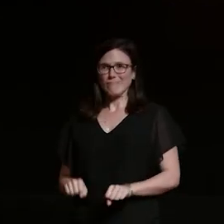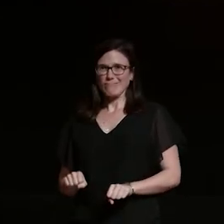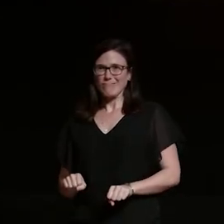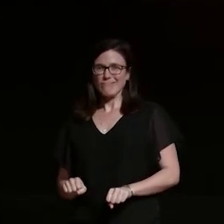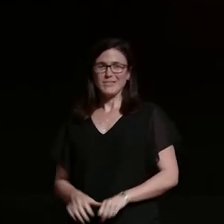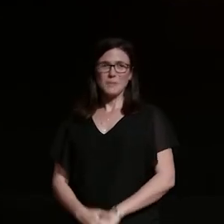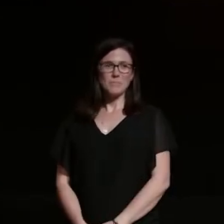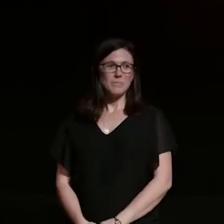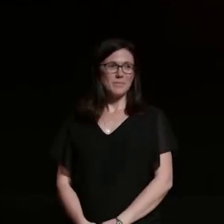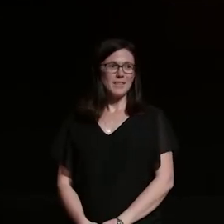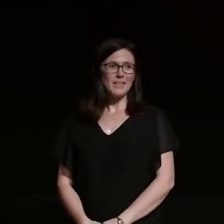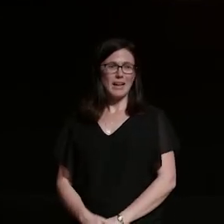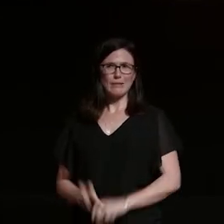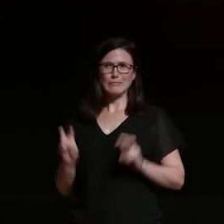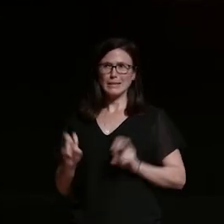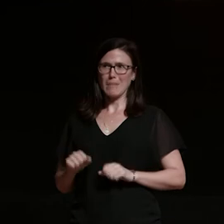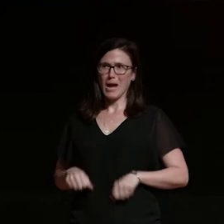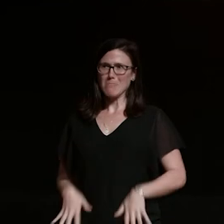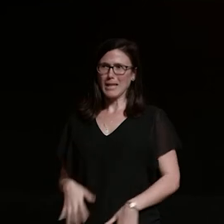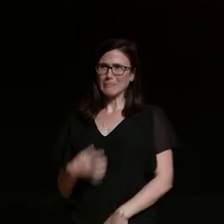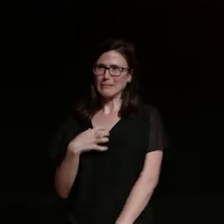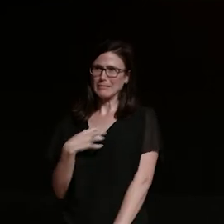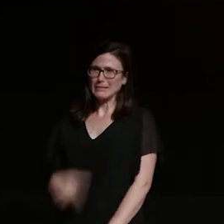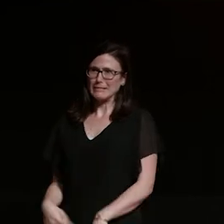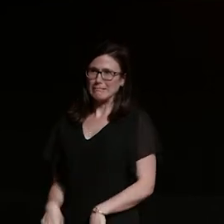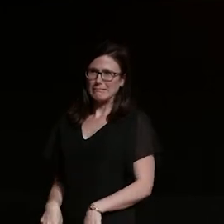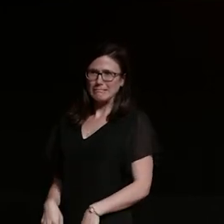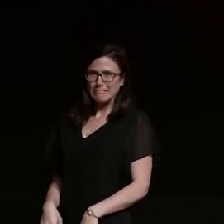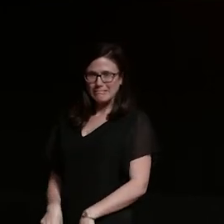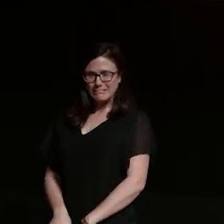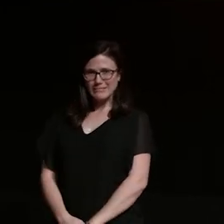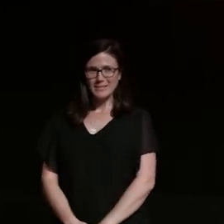i'm actually [ __ ] my pants i'm so scared um because this was booked like three months